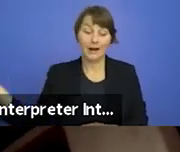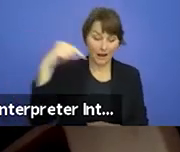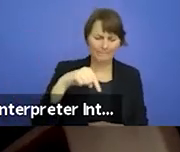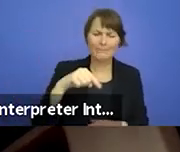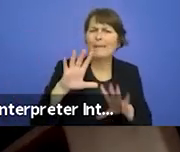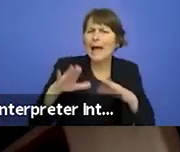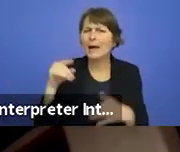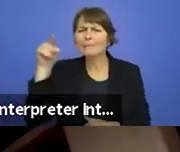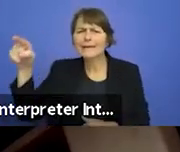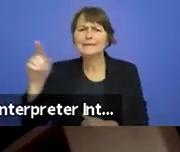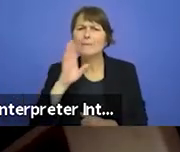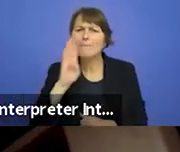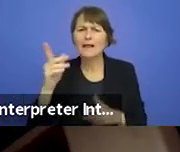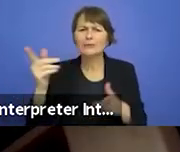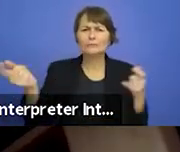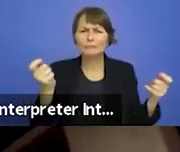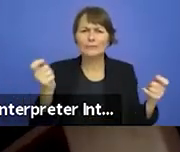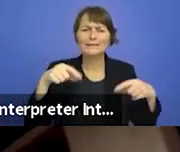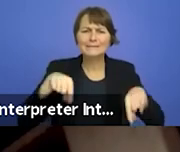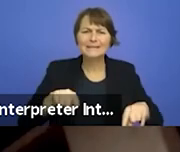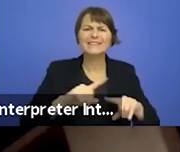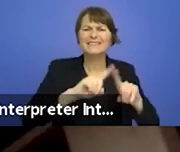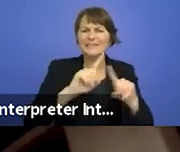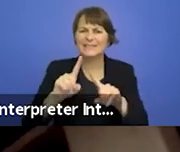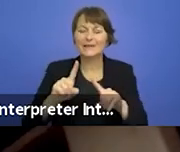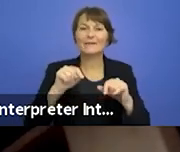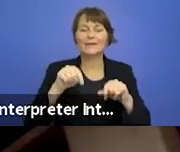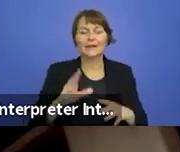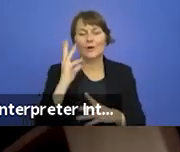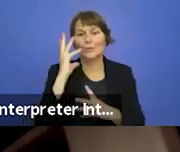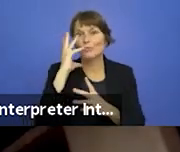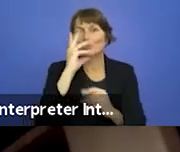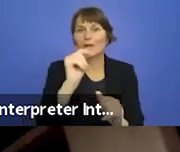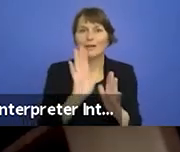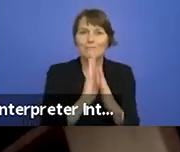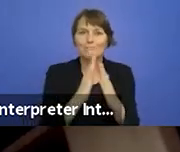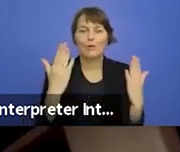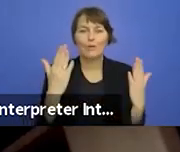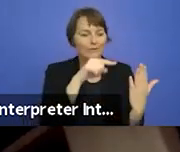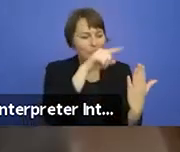adaptations of both of Jose Saramago's brilliant novels Blindness and On Seeing .Mattias Andersson